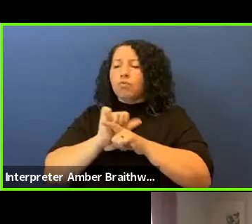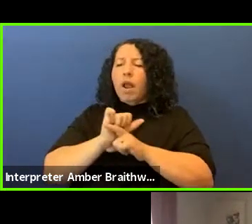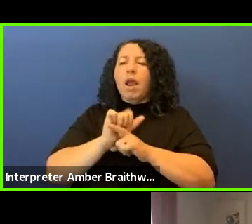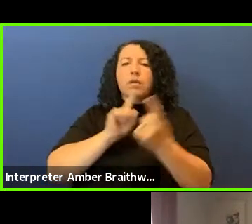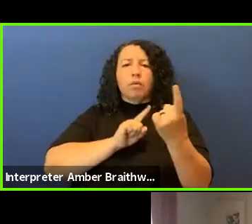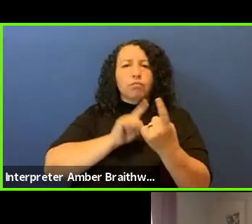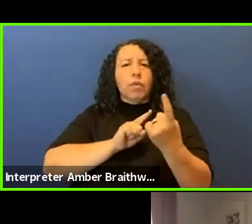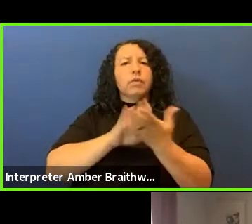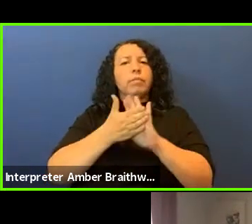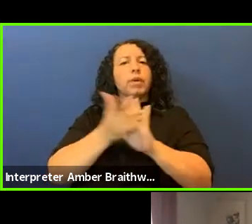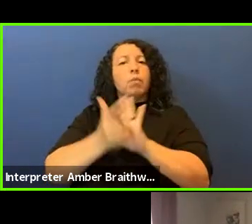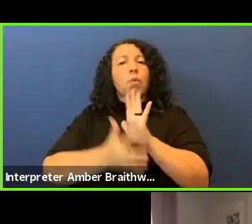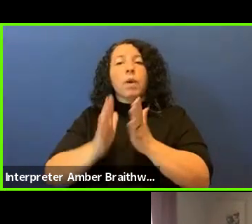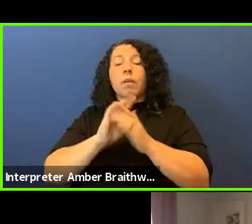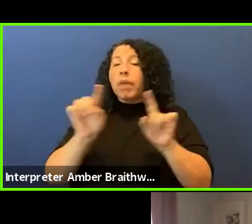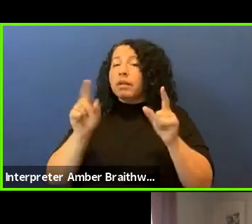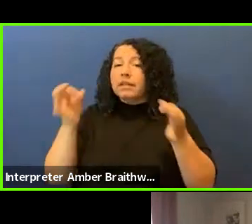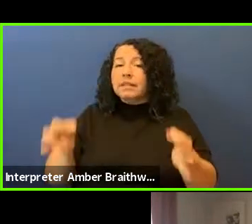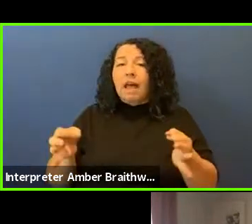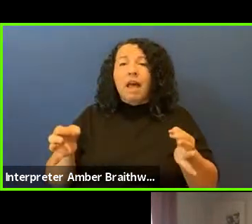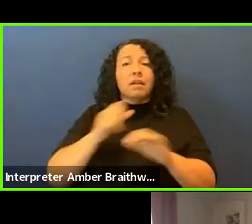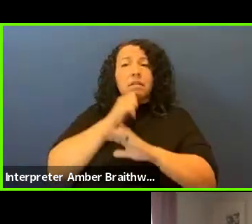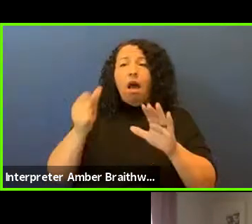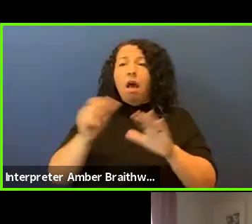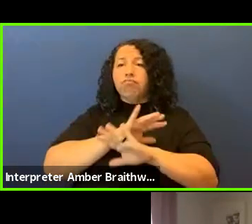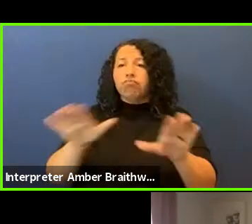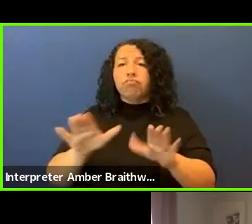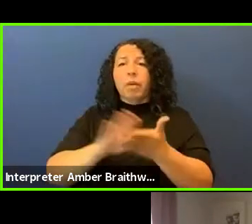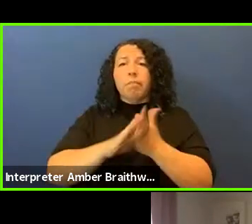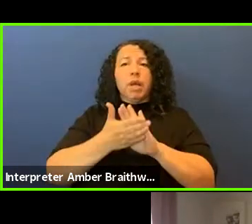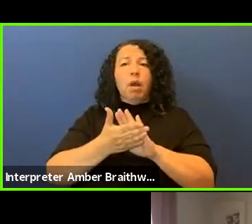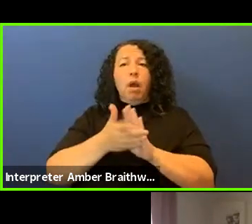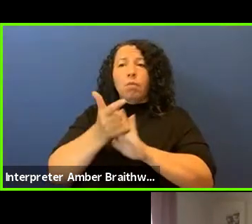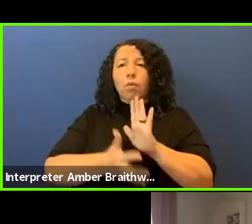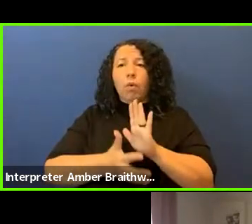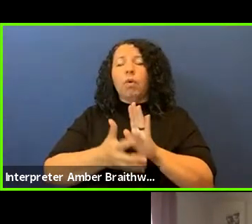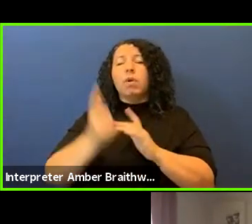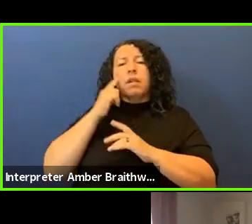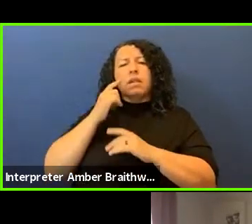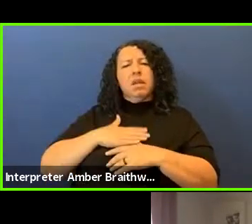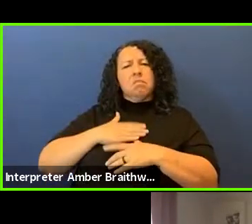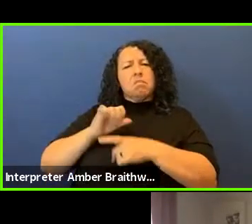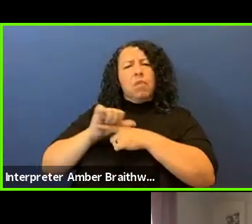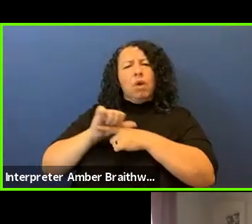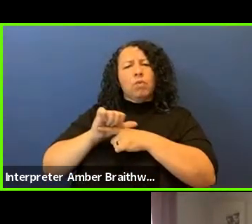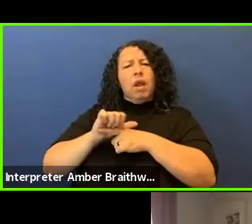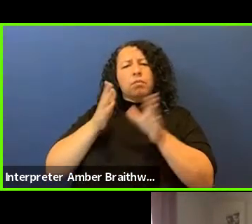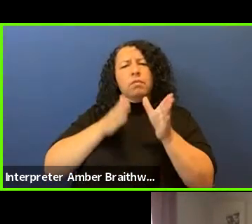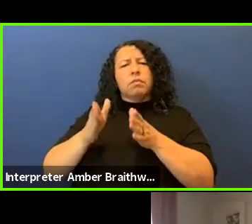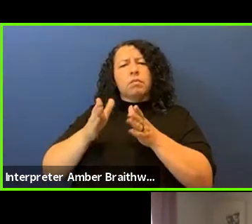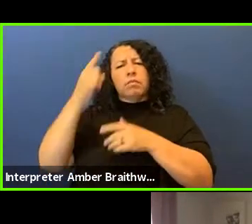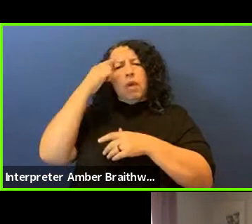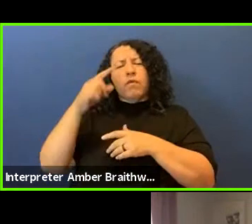but I did not become a lawyer and I think my training was preparing me for